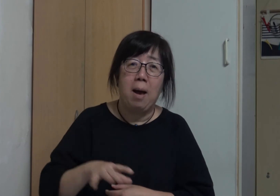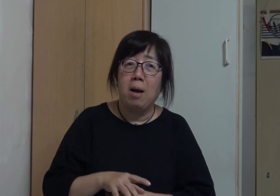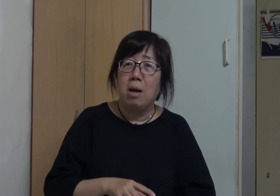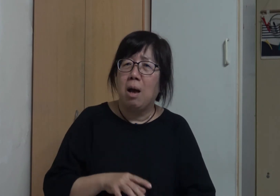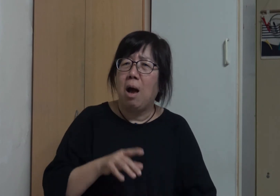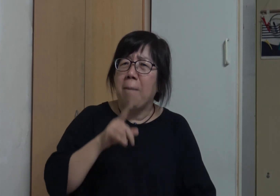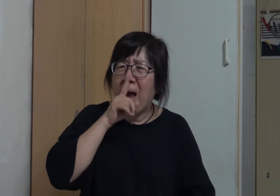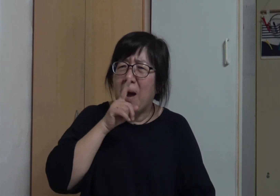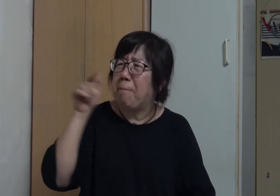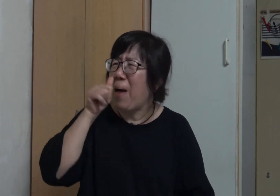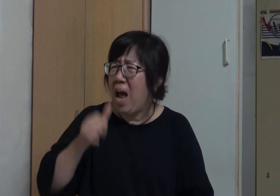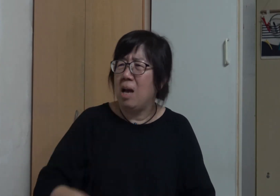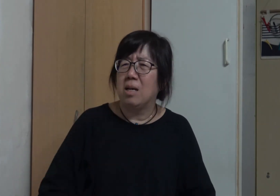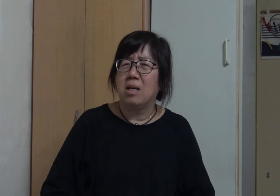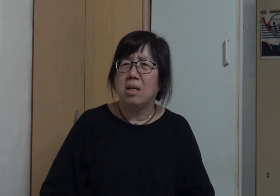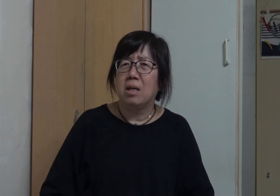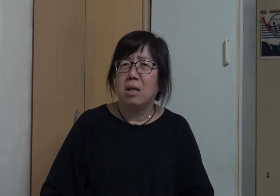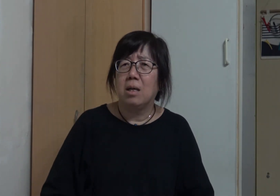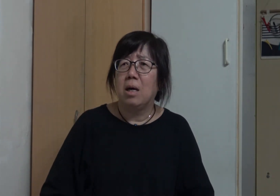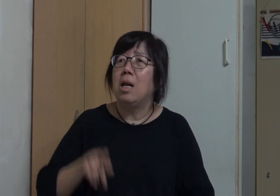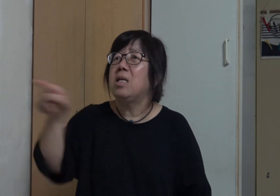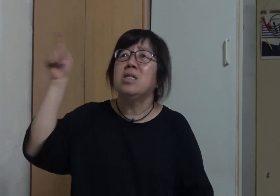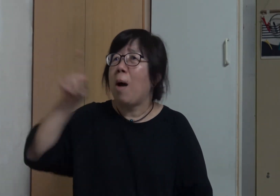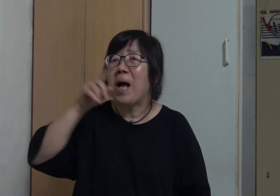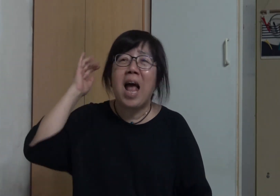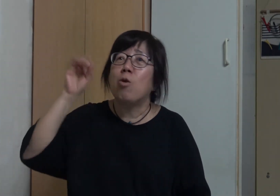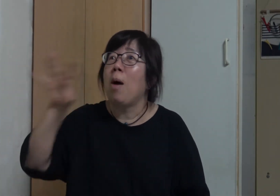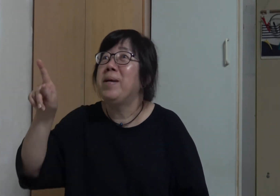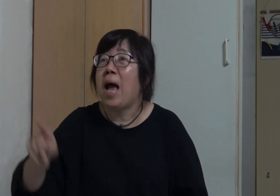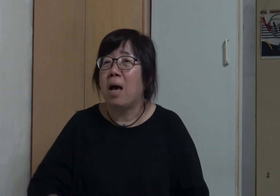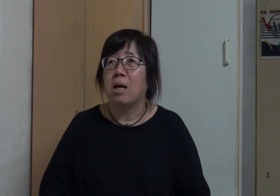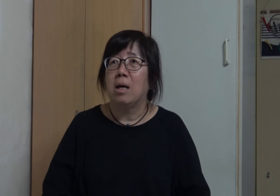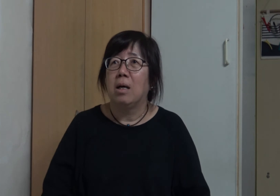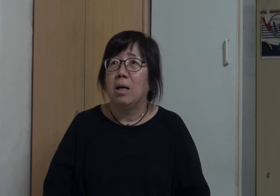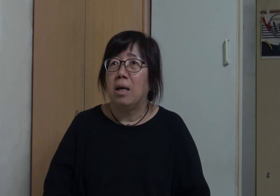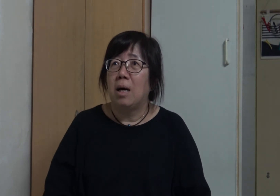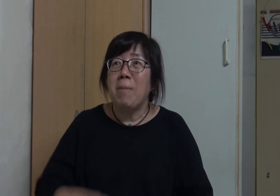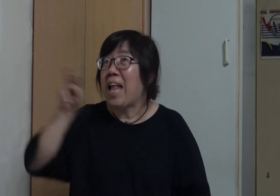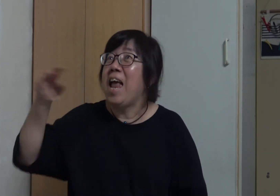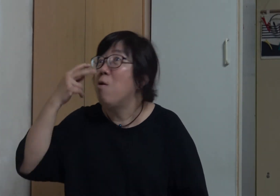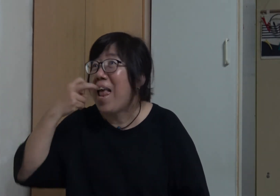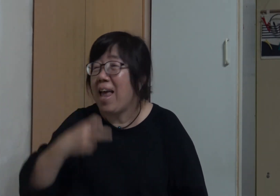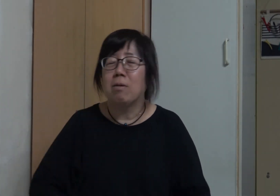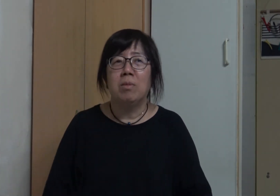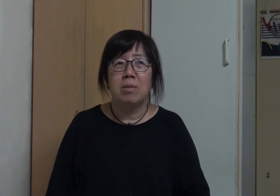"Dad, do you think mom heard what you said?" "Mom has to read your lips"